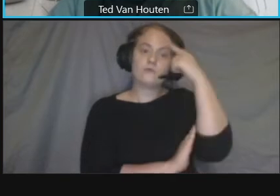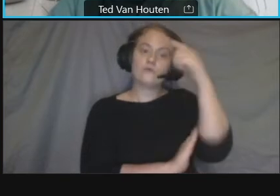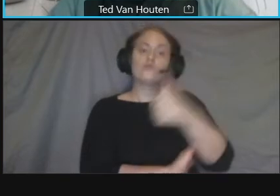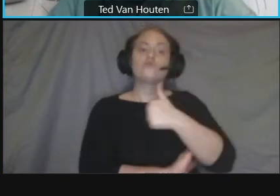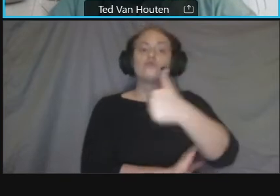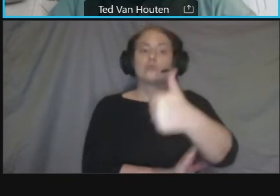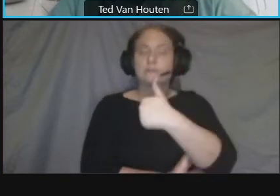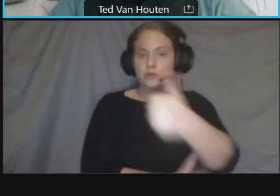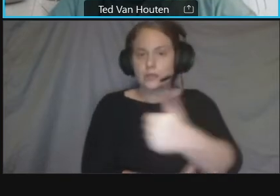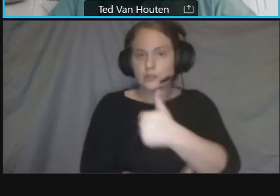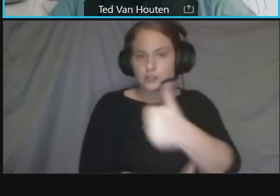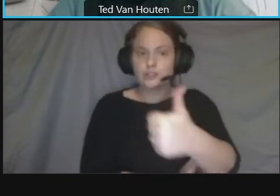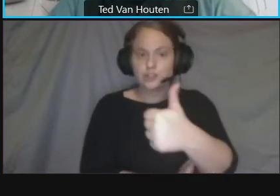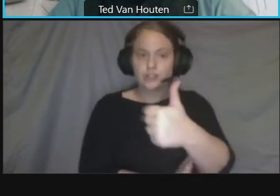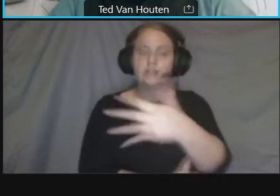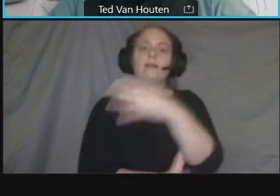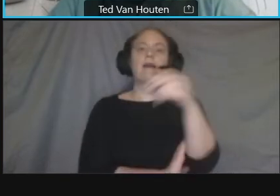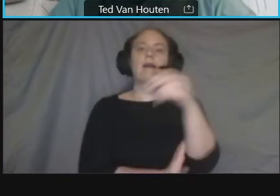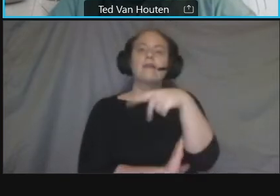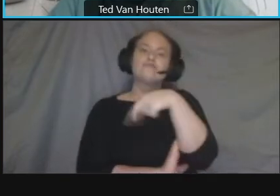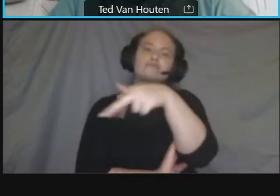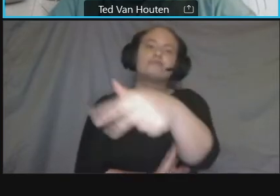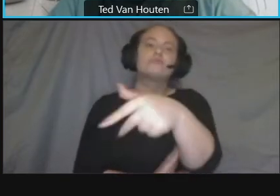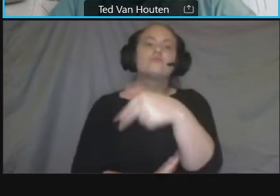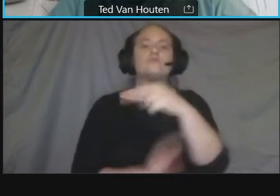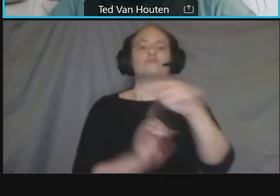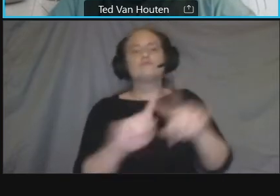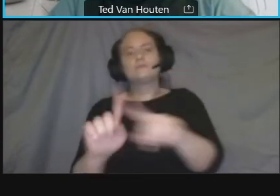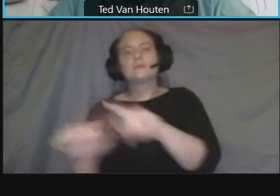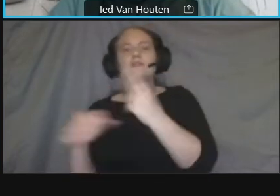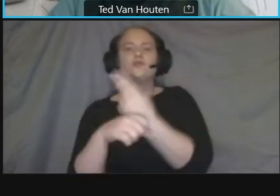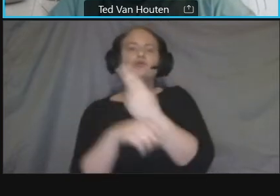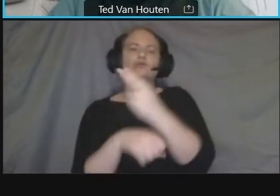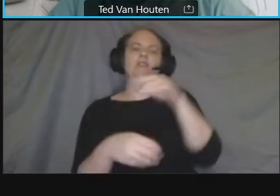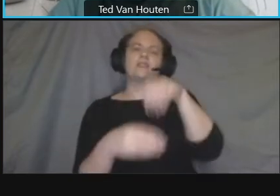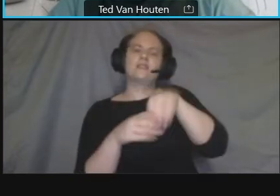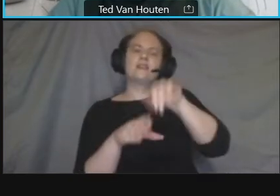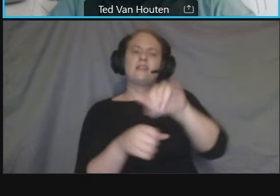um so i mentioned there are some previous studies and other related projects that are going on that